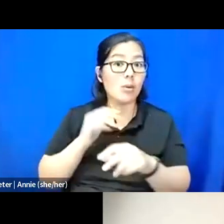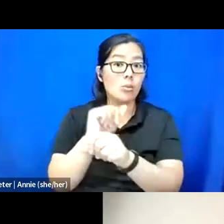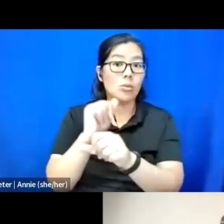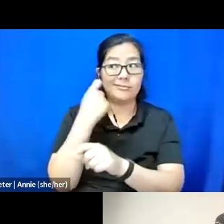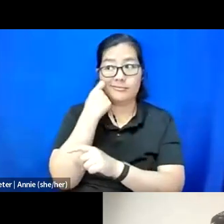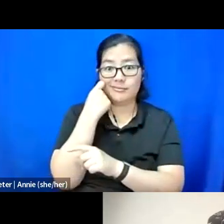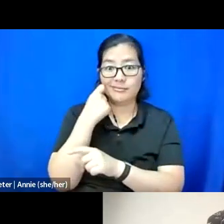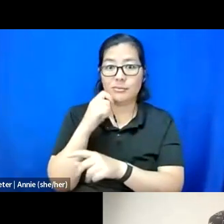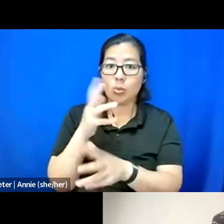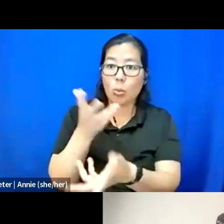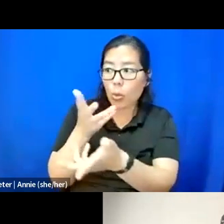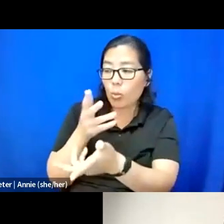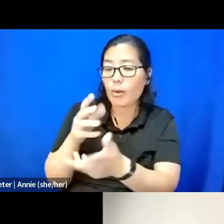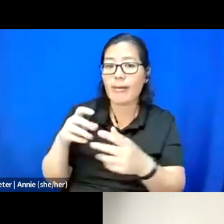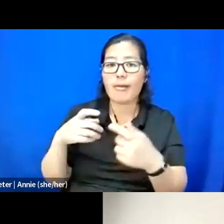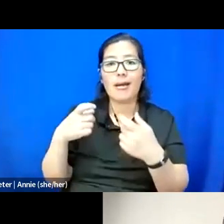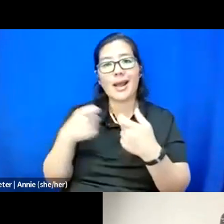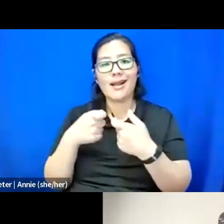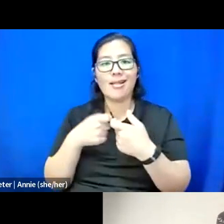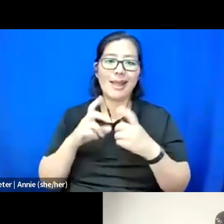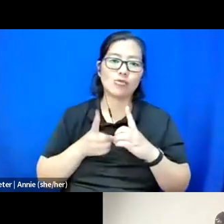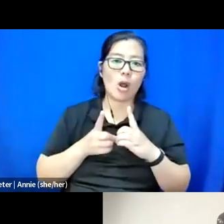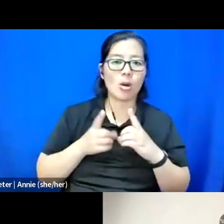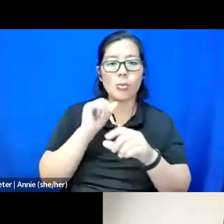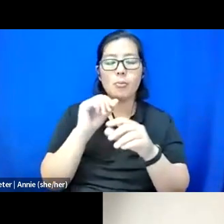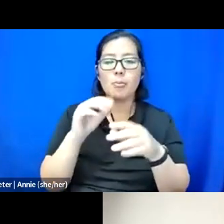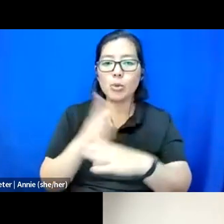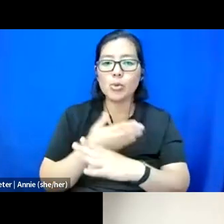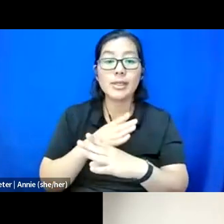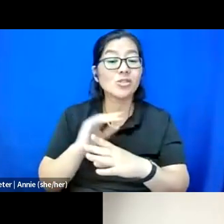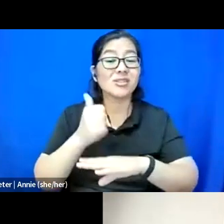electronic music and stuff like that, is building sound banks of just like, you know,